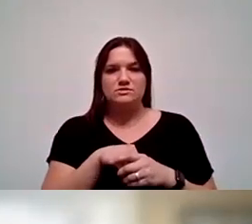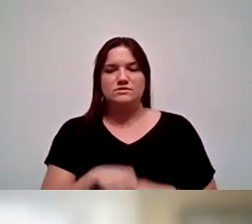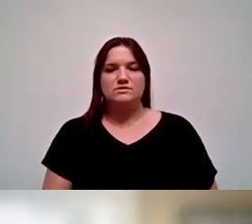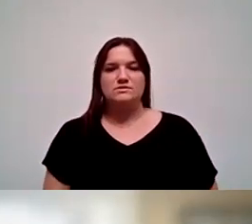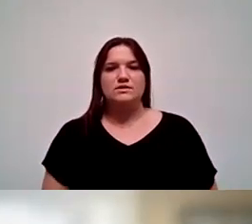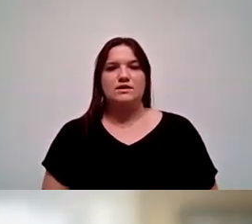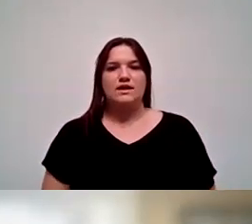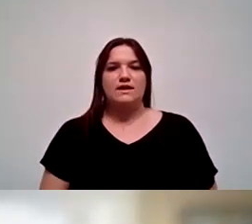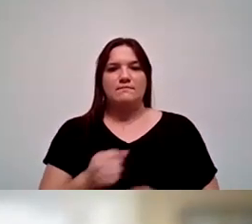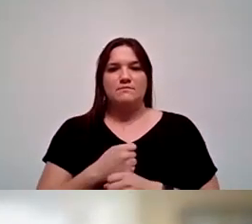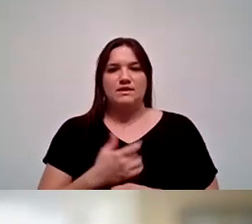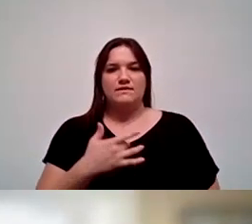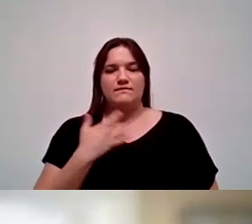creating a sense of belonging and welcoming.